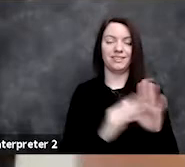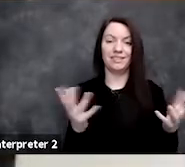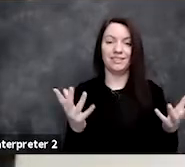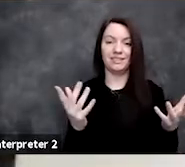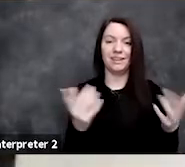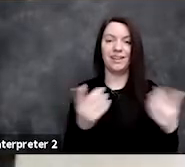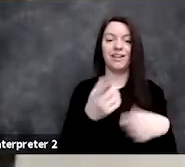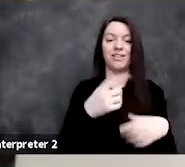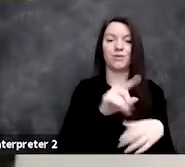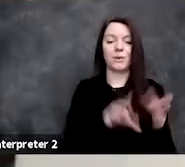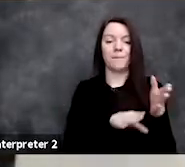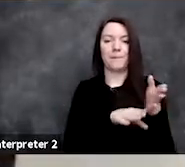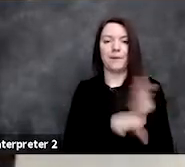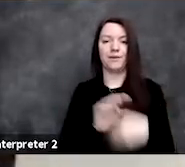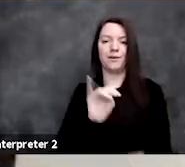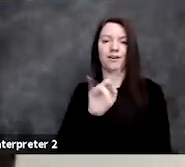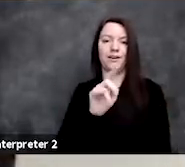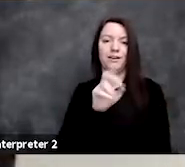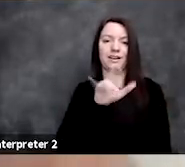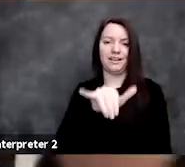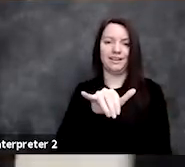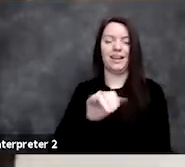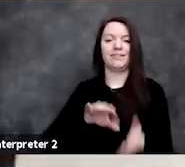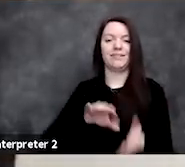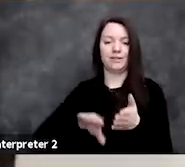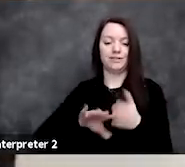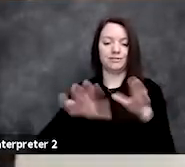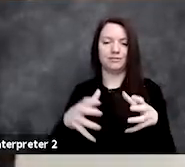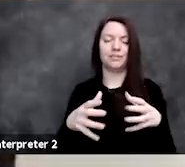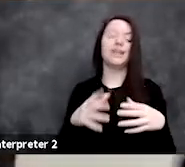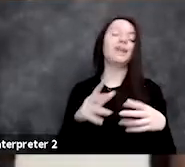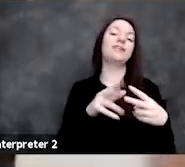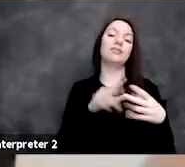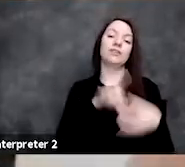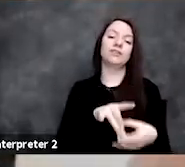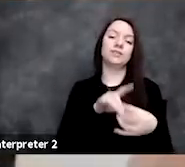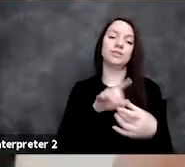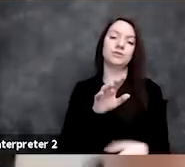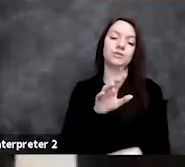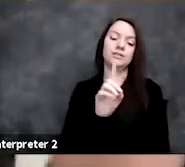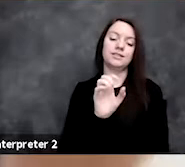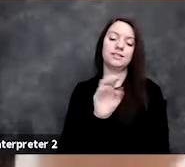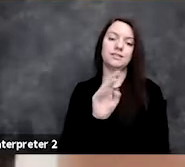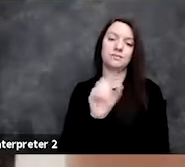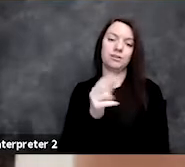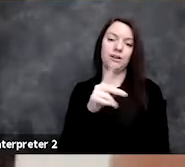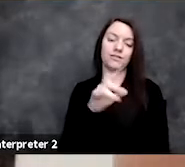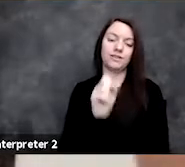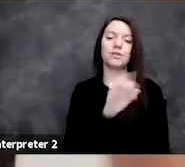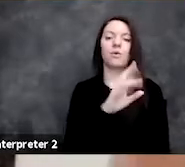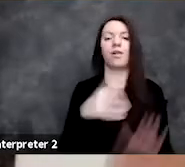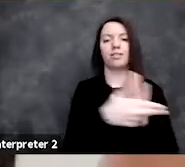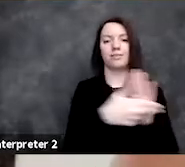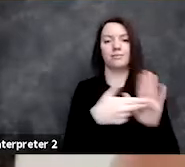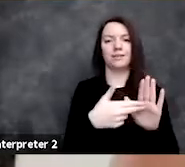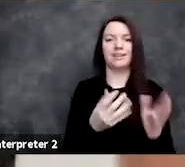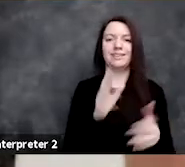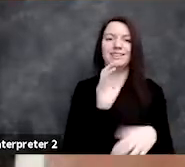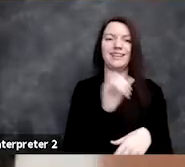are minority patients, minority in terms of demographics and minority in terms of label, and that's probably not what we want.